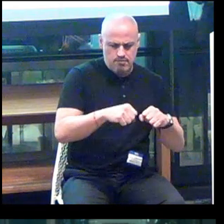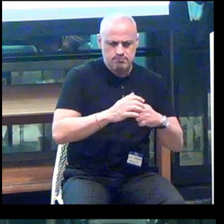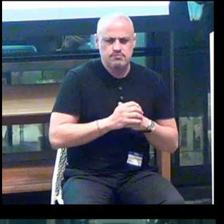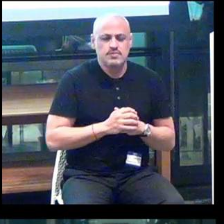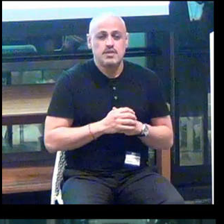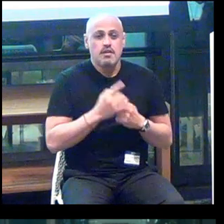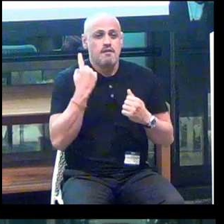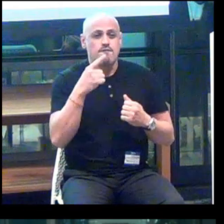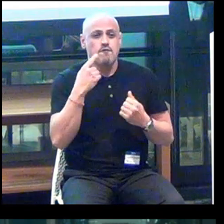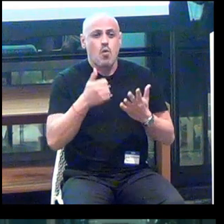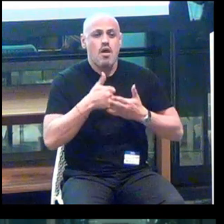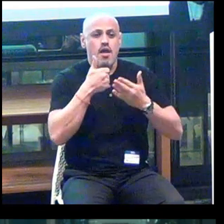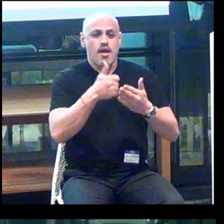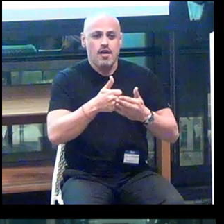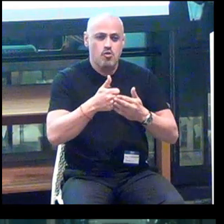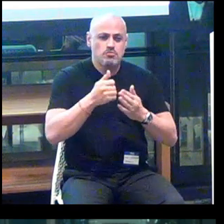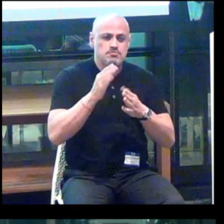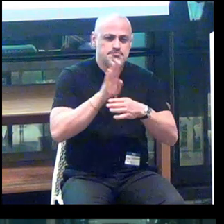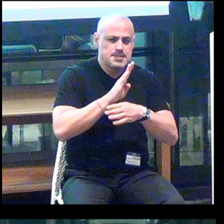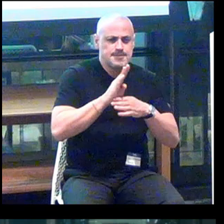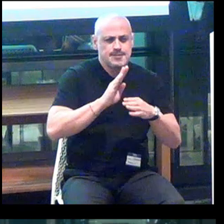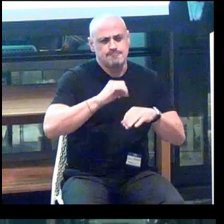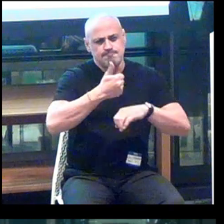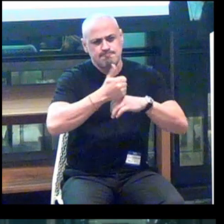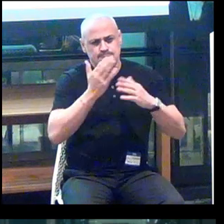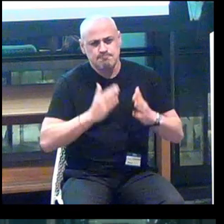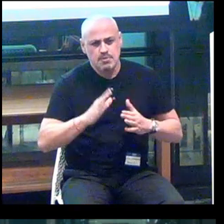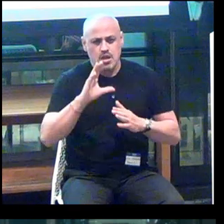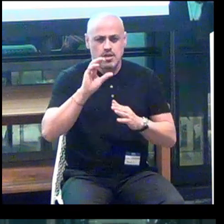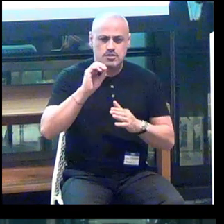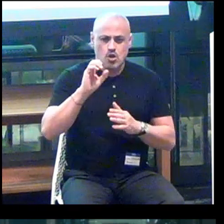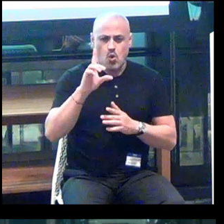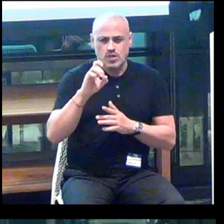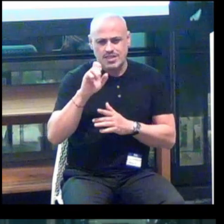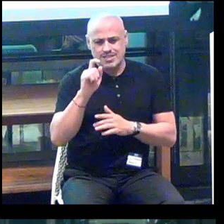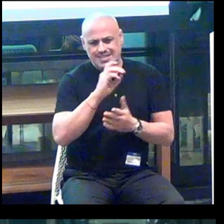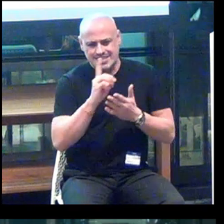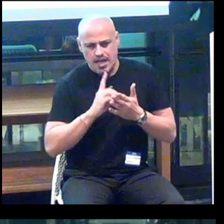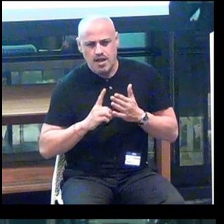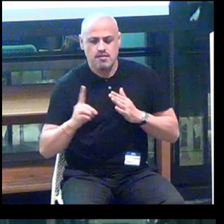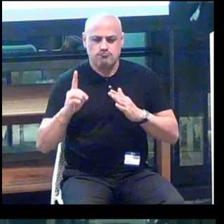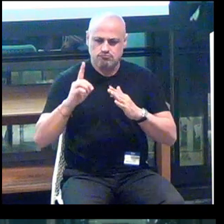So that we can help entrepreneurs get co-designed products to market.